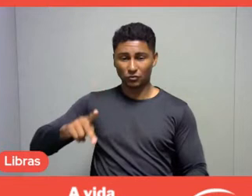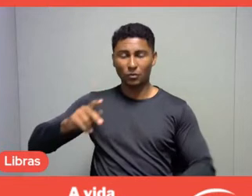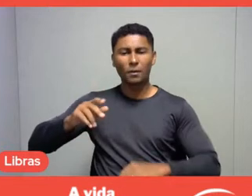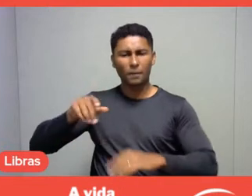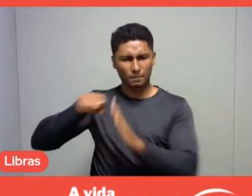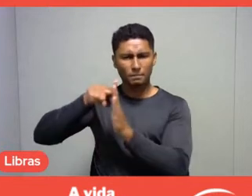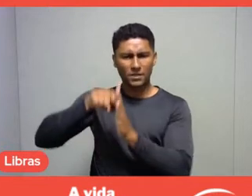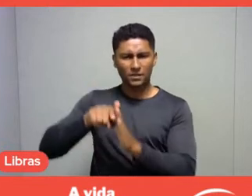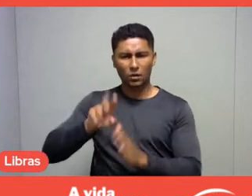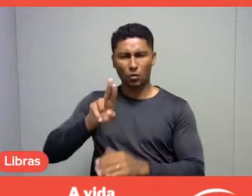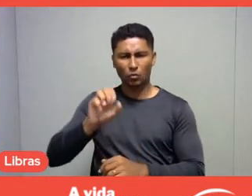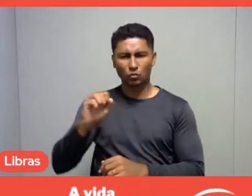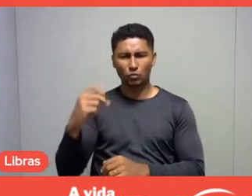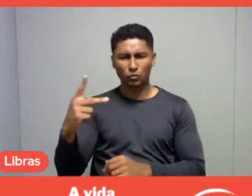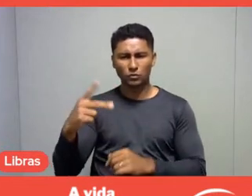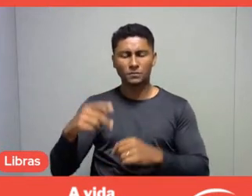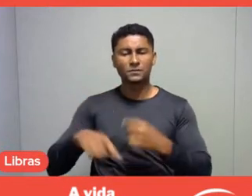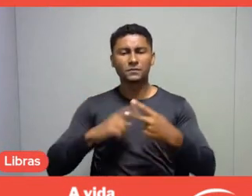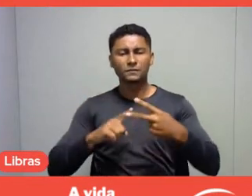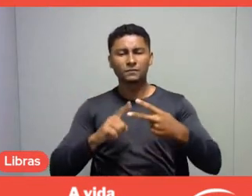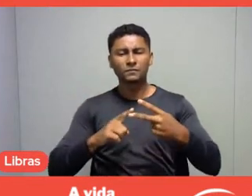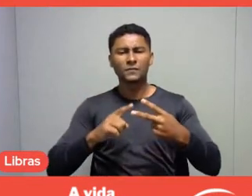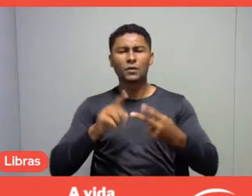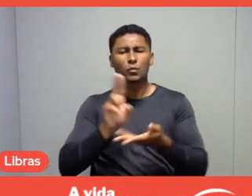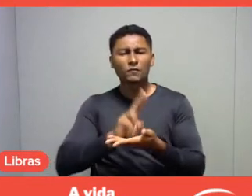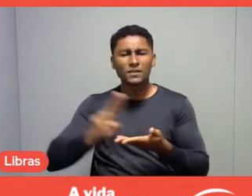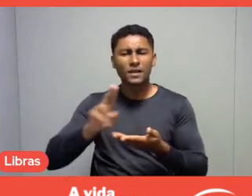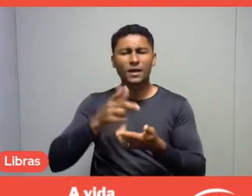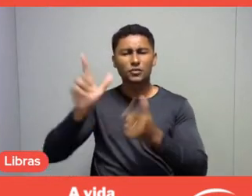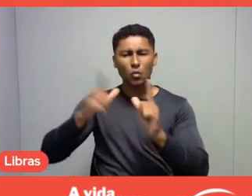colleagues from other universities who have confirmed their presence and who are here,